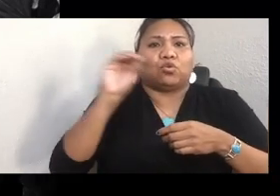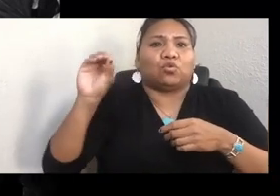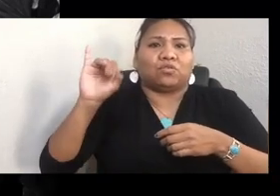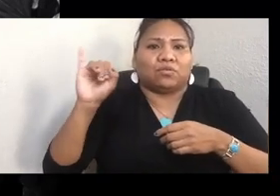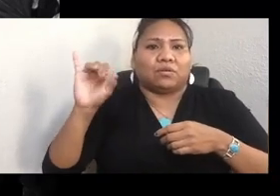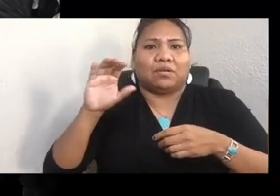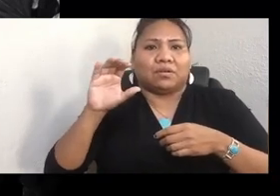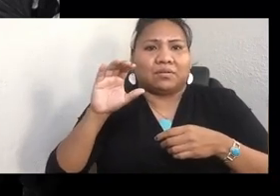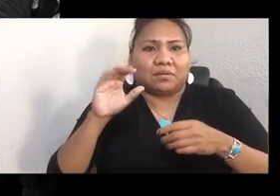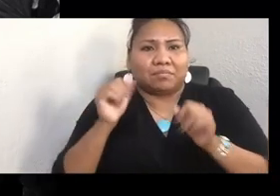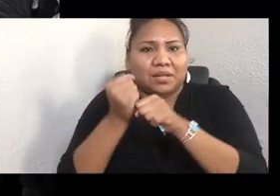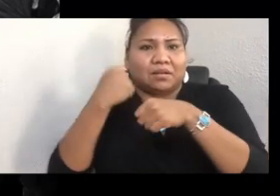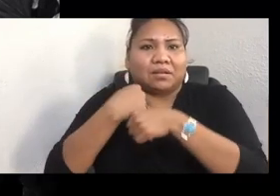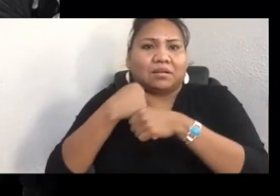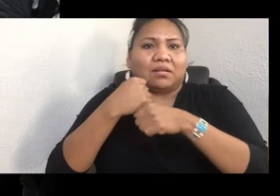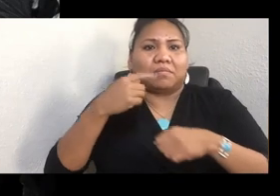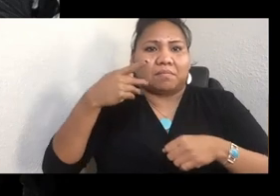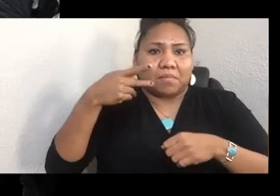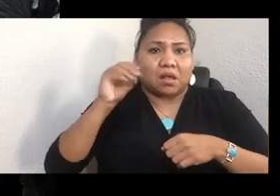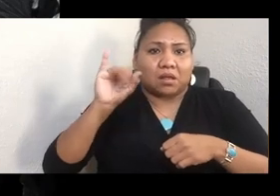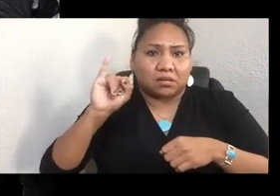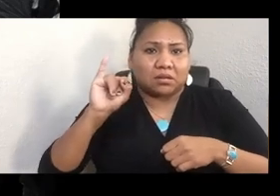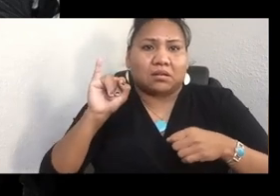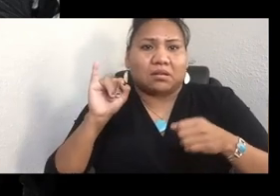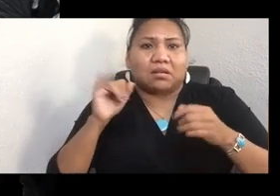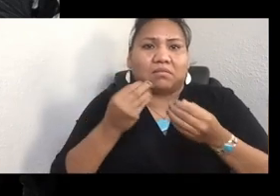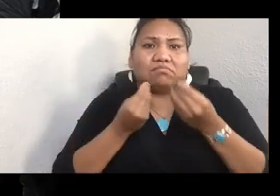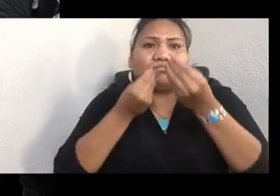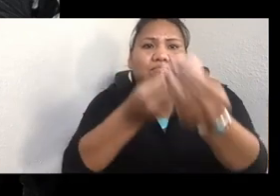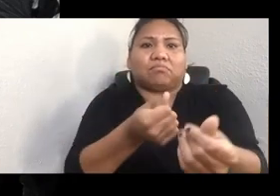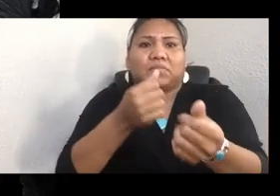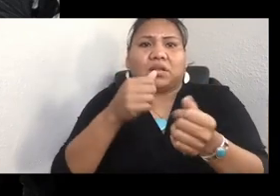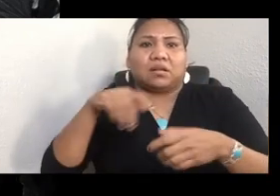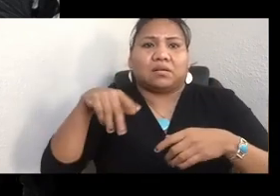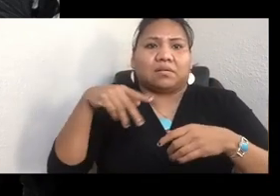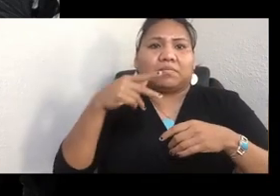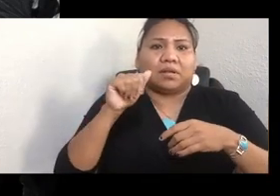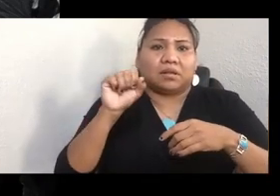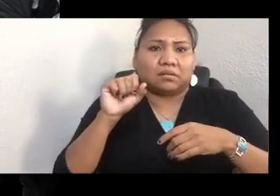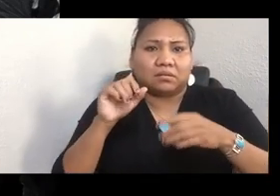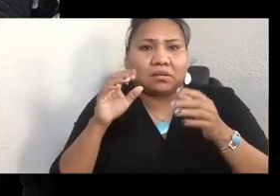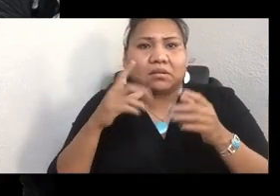but it comes out smooth, like a paste. The Hawaiians like to eat it sour, sour poi. Actually, sour poi is better for you